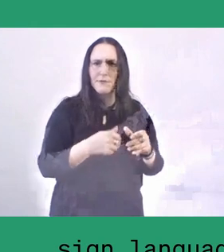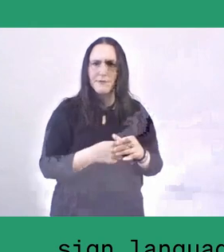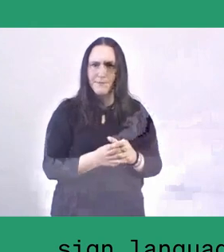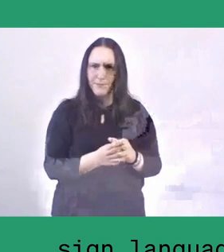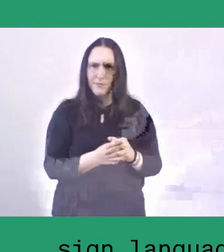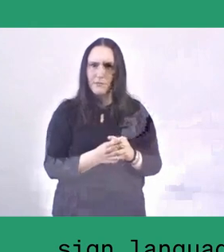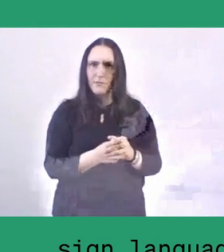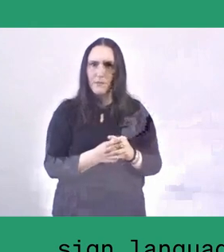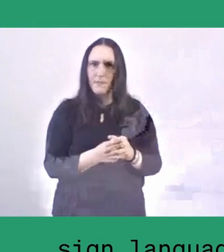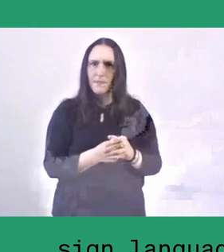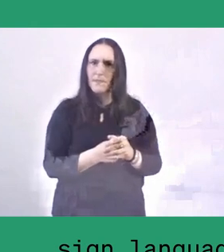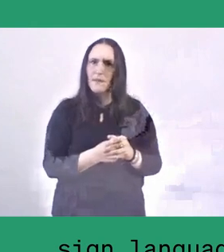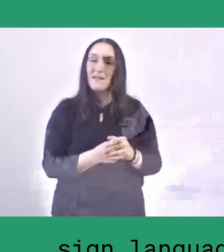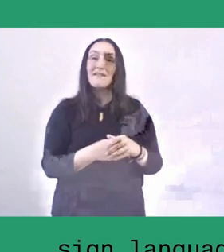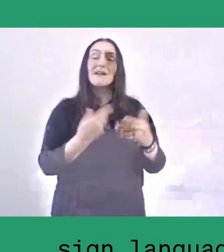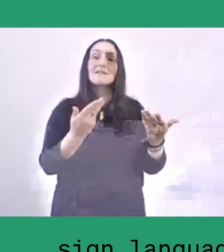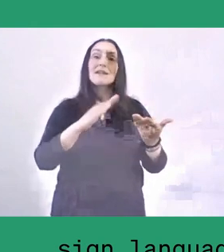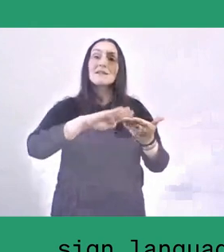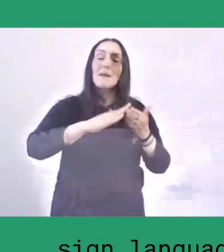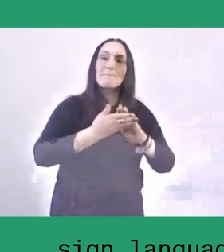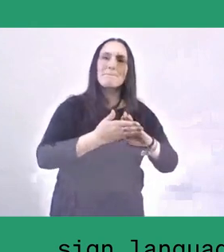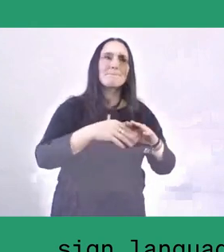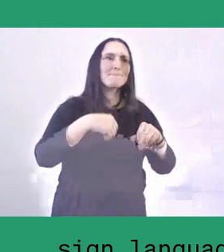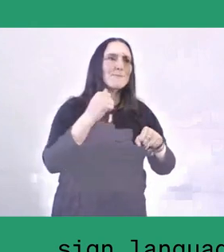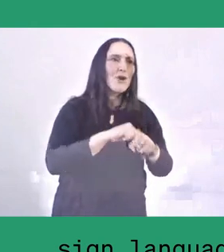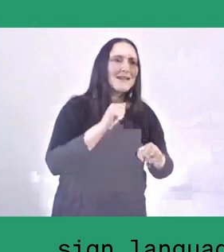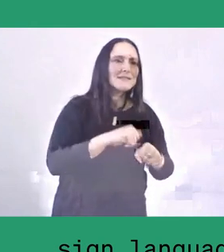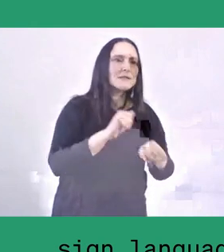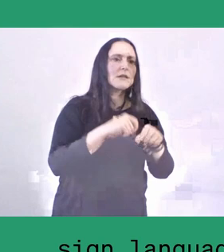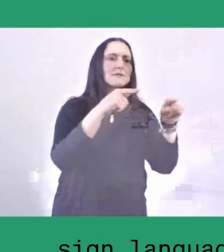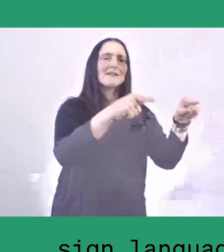to be able to pray for God and to be grateful to God, and so on.